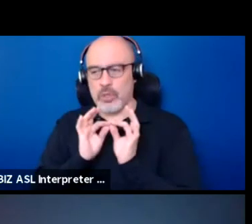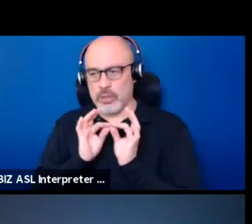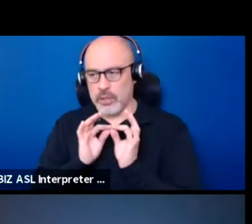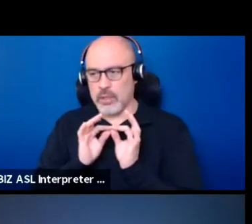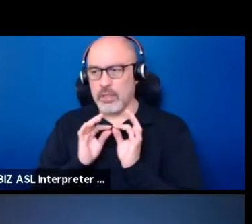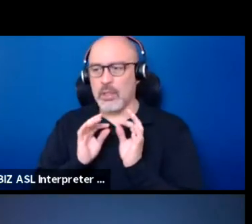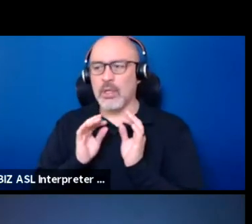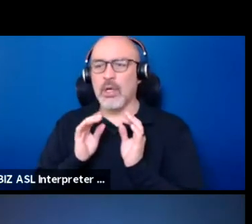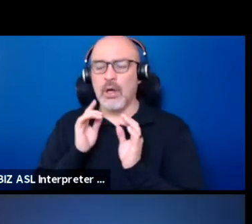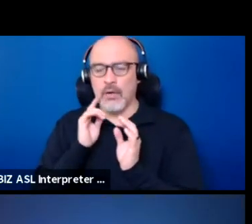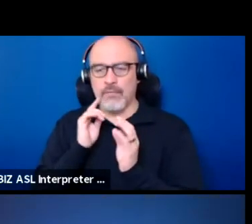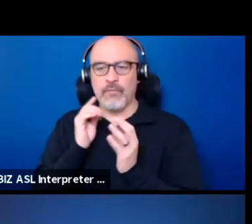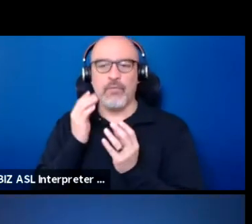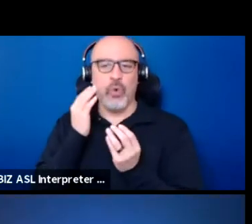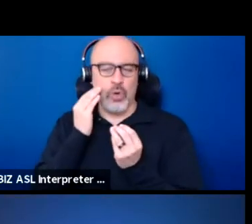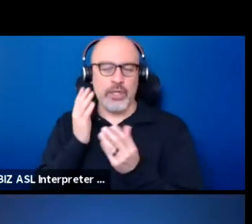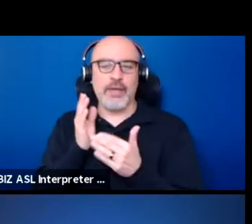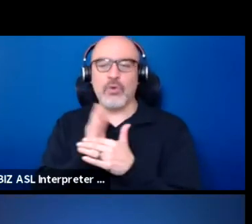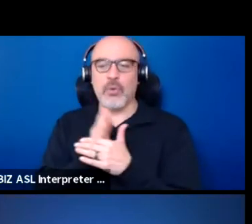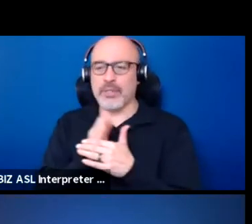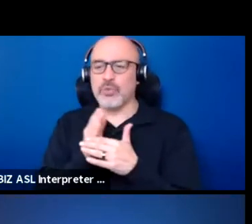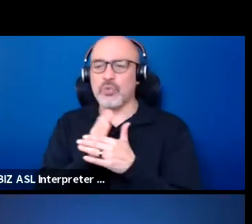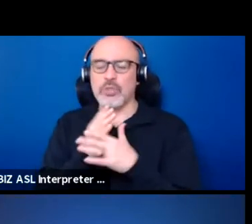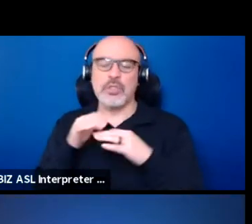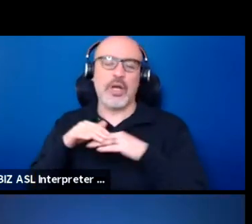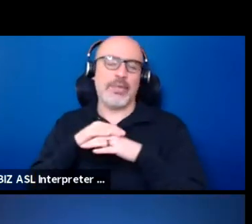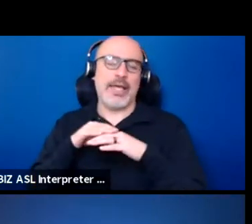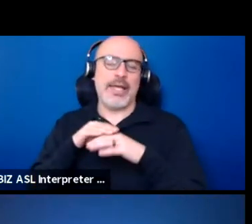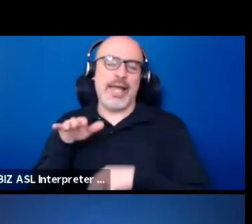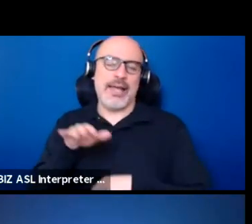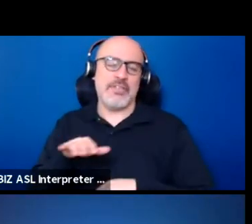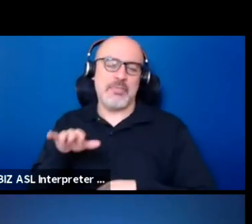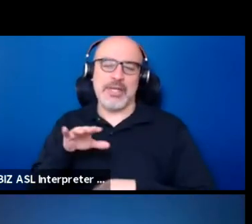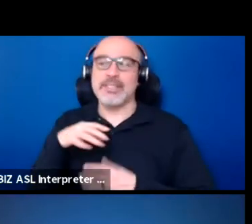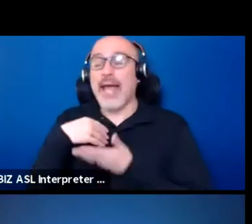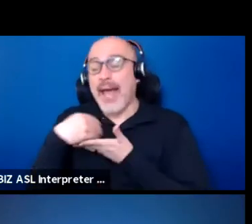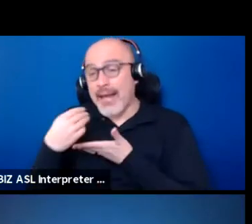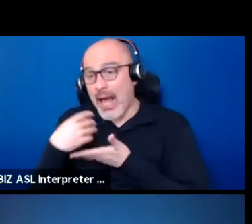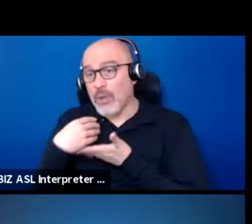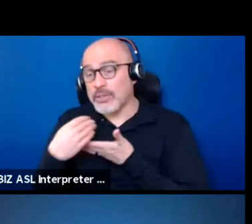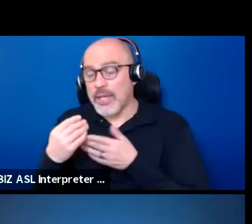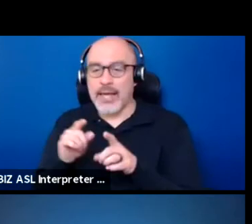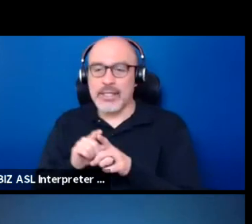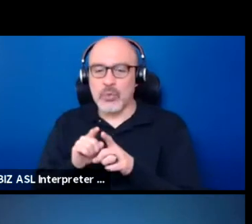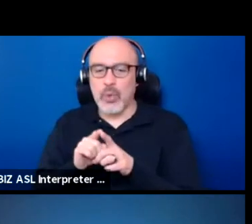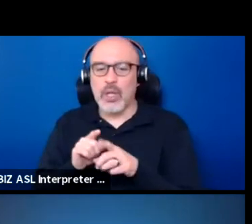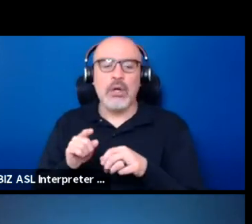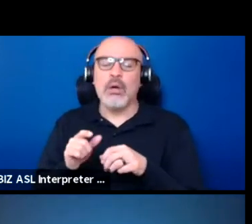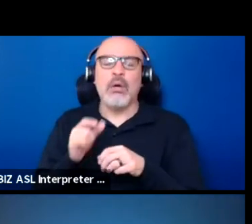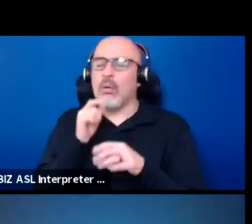for this information to be shared in native spaces and outside native spaces, not to educate white people